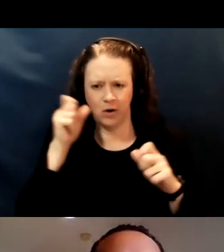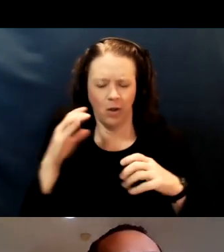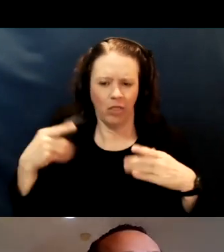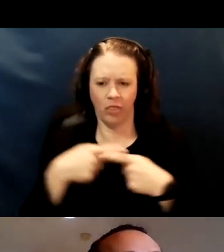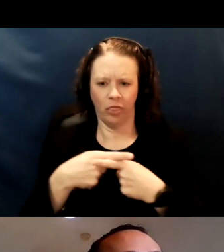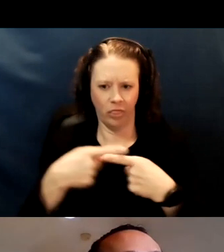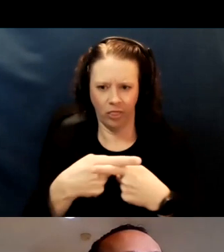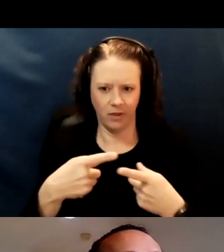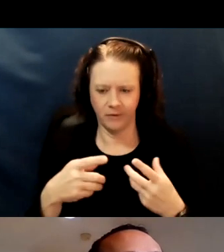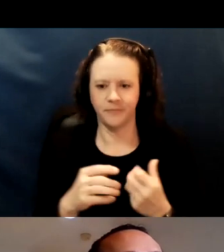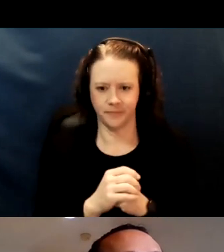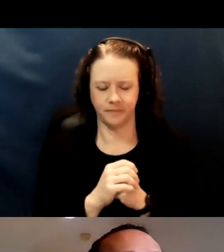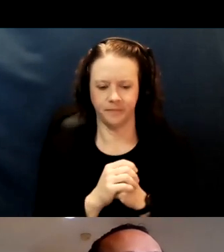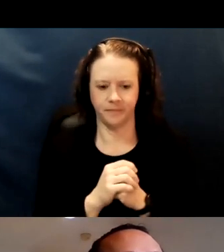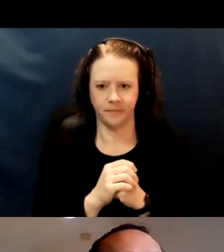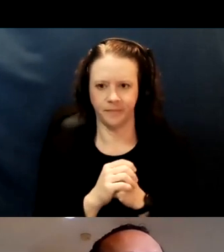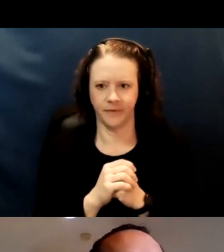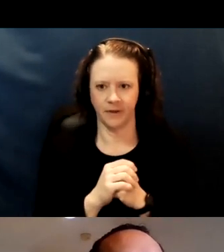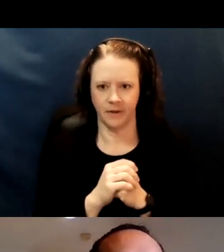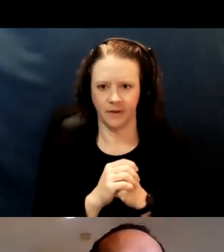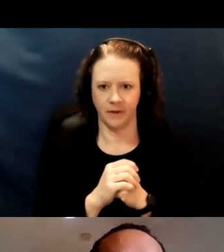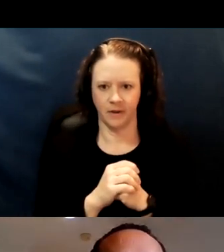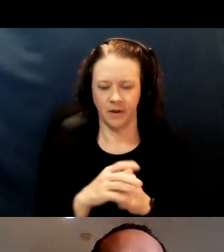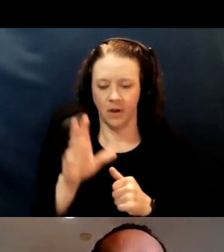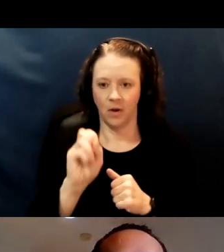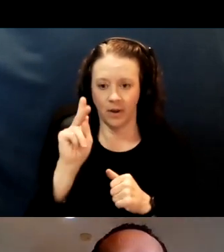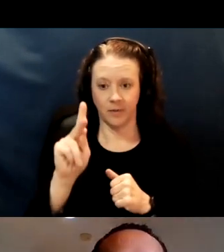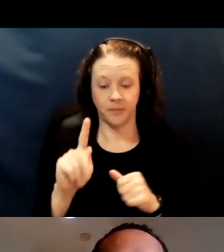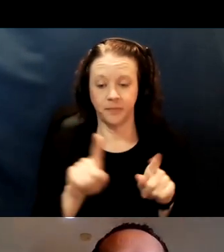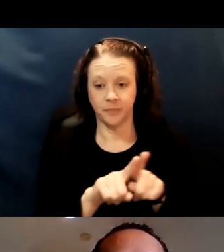Okay. And we're going to go over some of the strategies